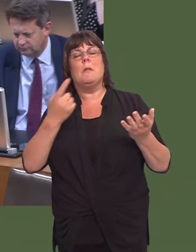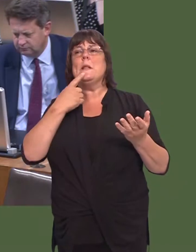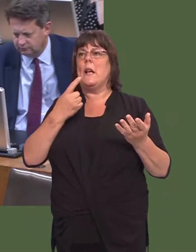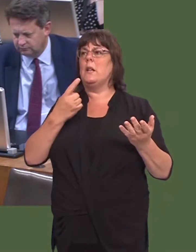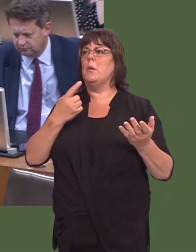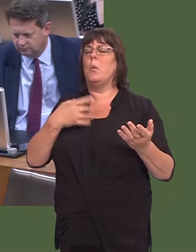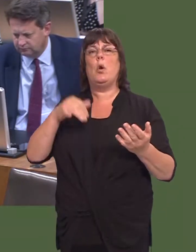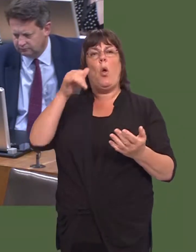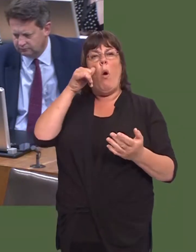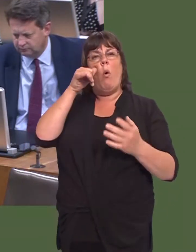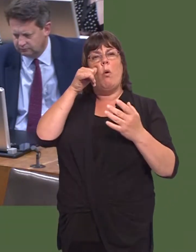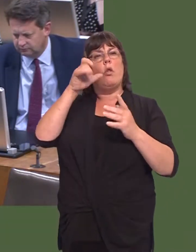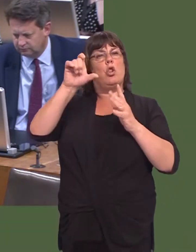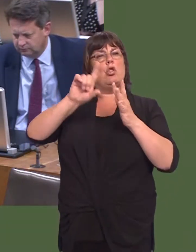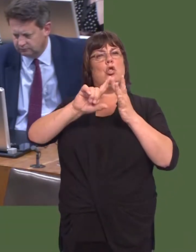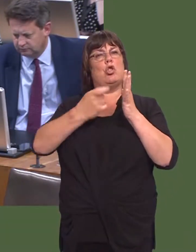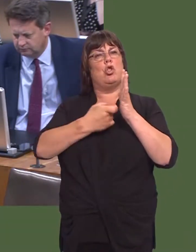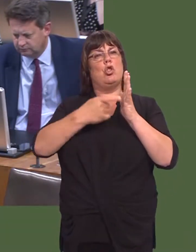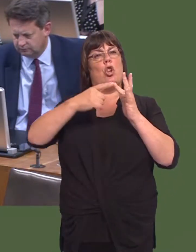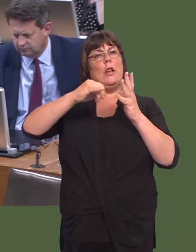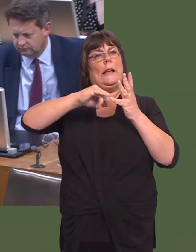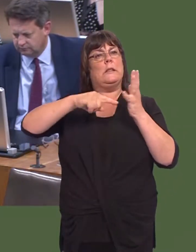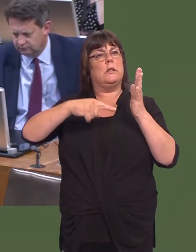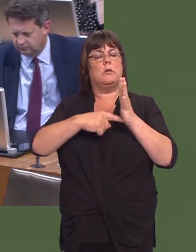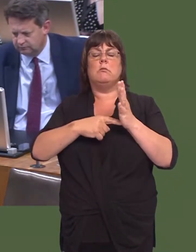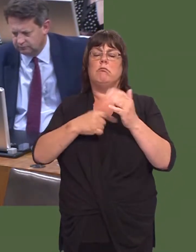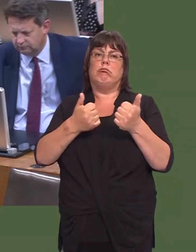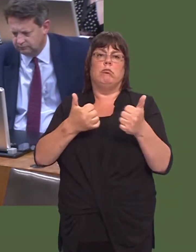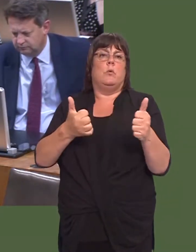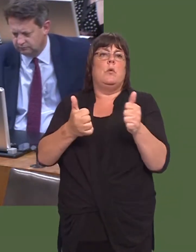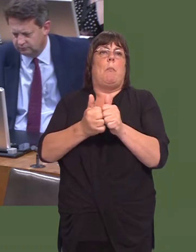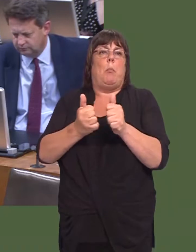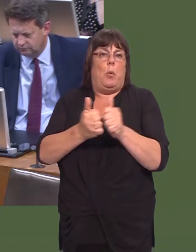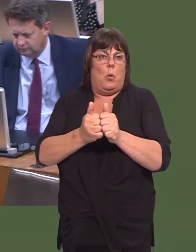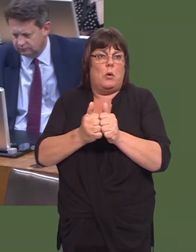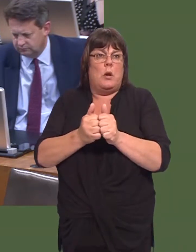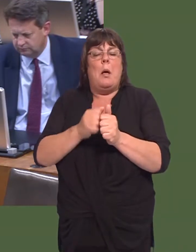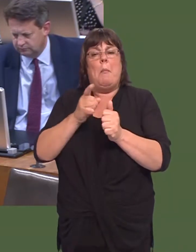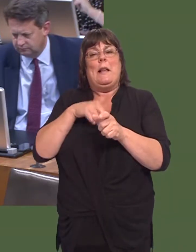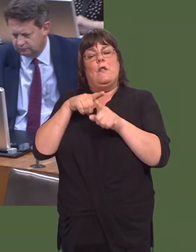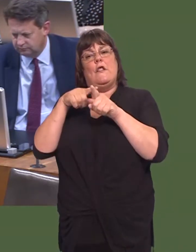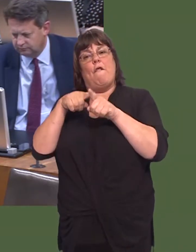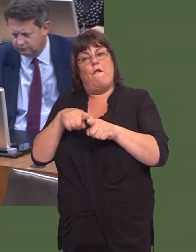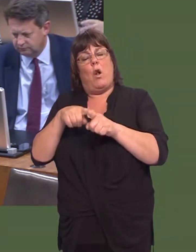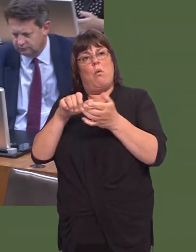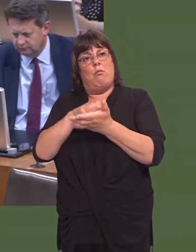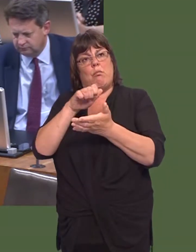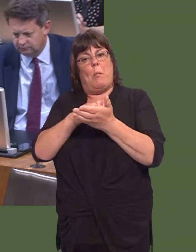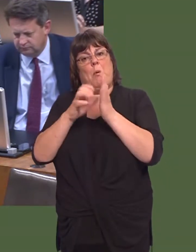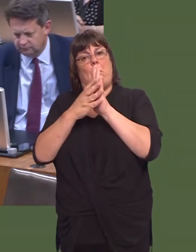the potential of the circuit, and Iíve said that itís something we would want to support, but it has to be based on a model that is sound, and a model that works well for both